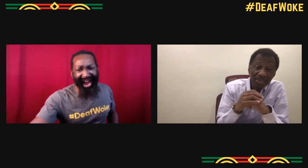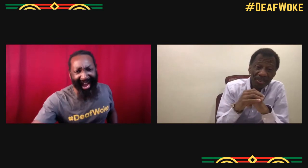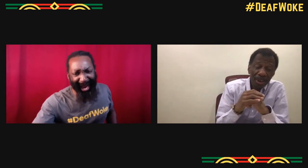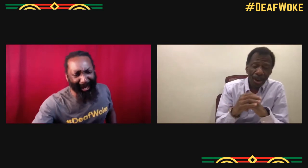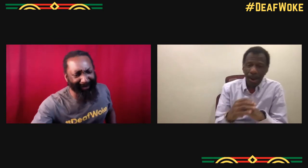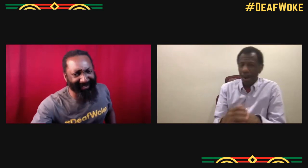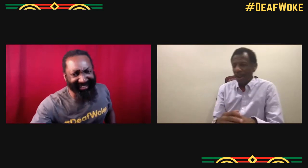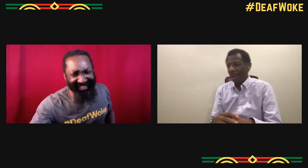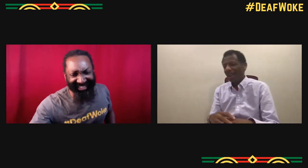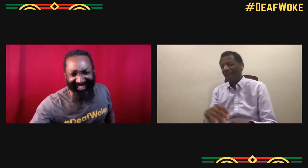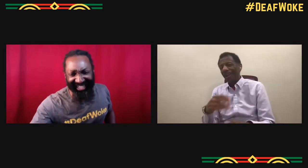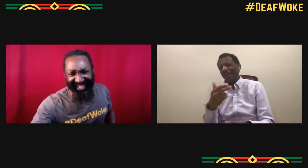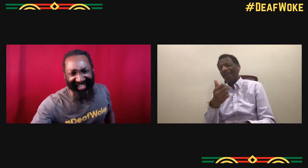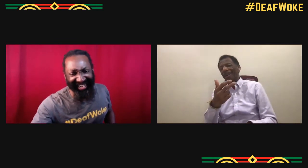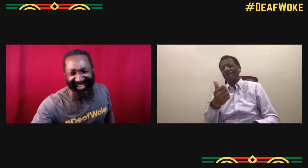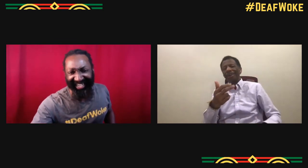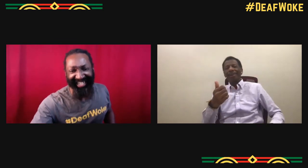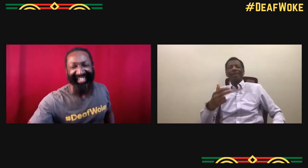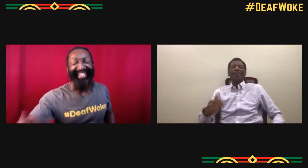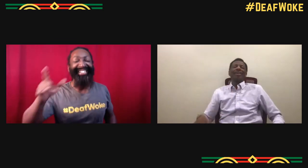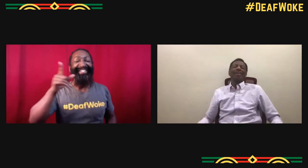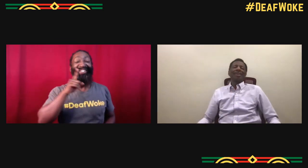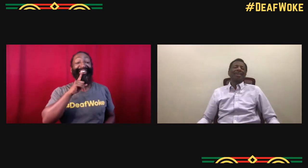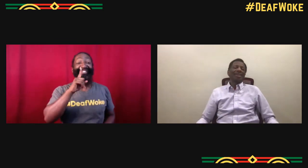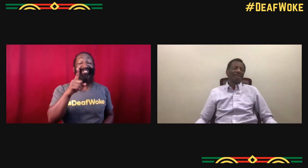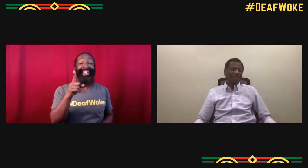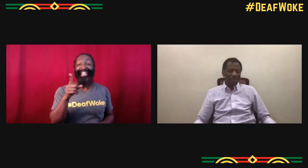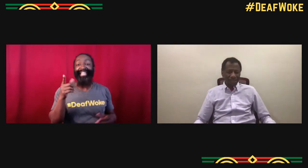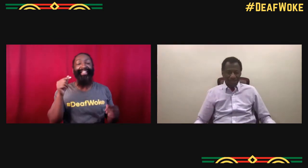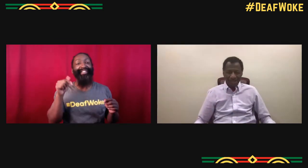Good job. Ha, ha, ha, ah!